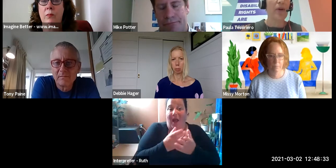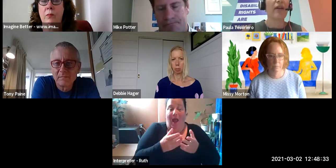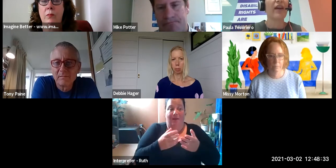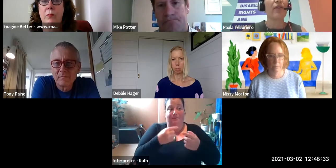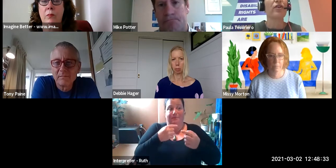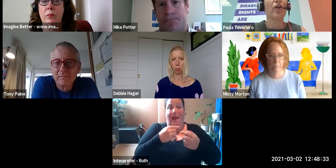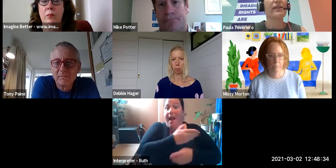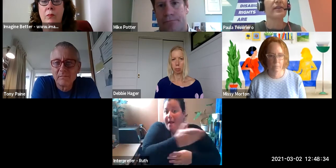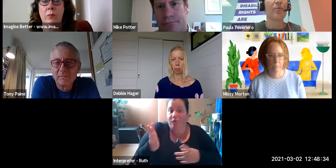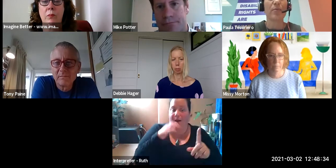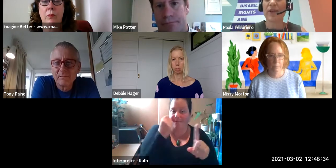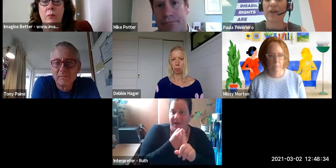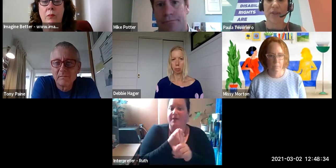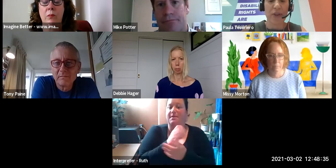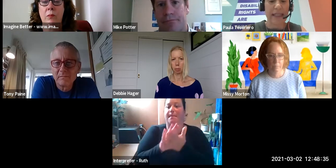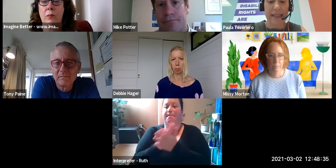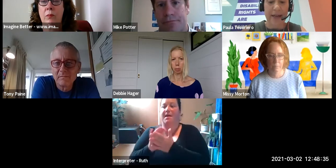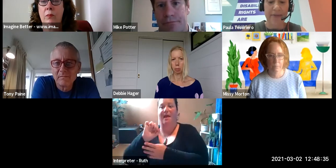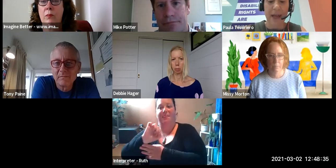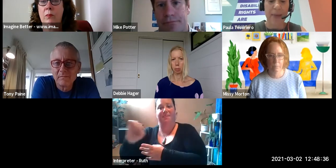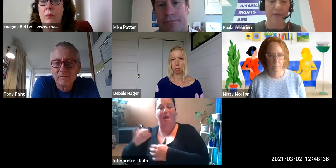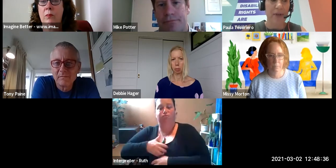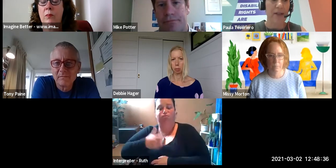And I think you know, as a disabled person, I've certainly seen family and friends of